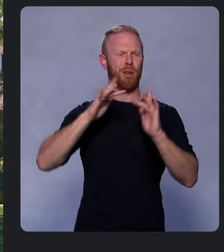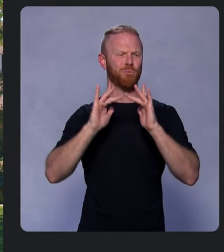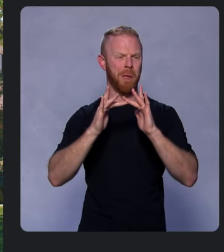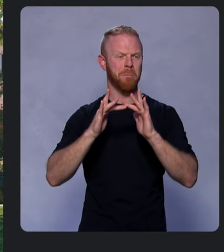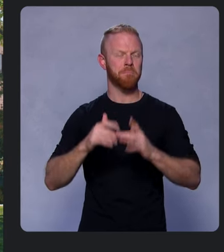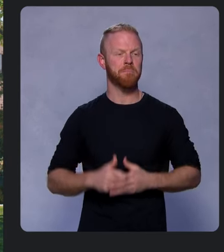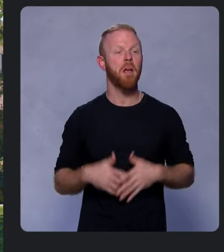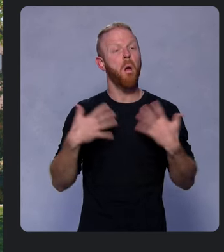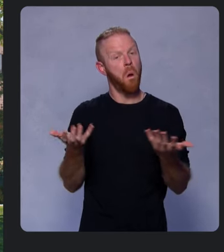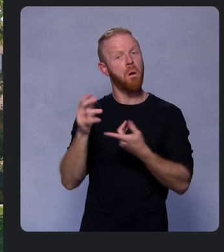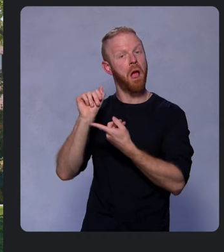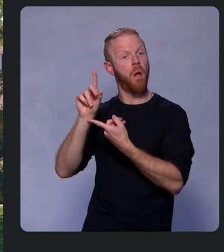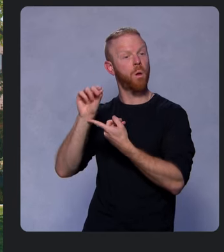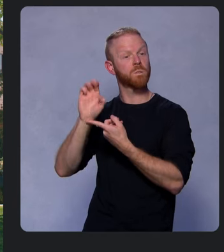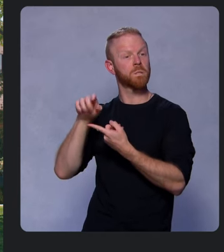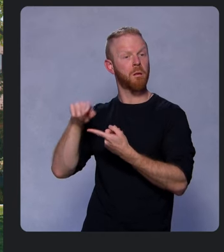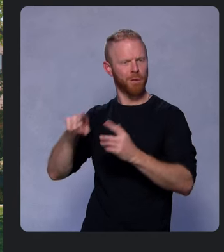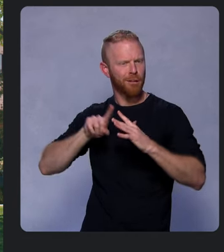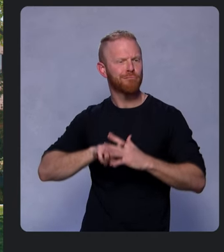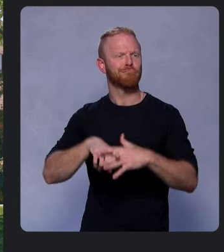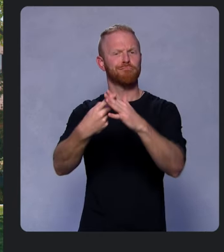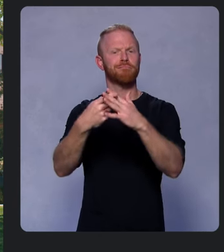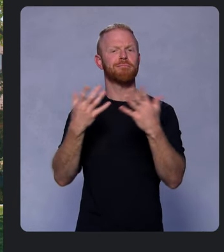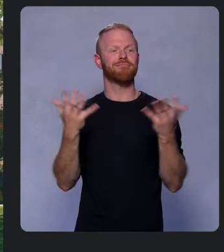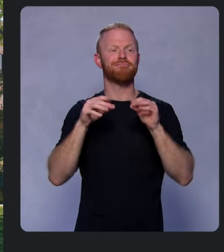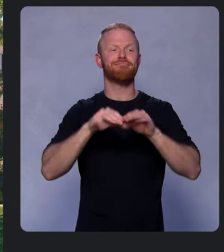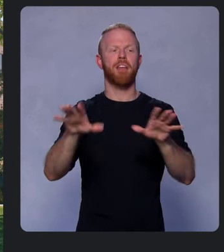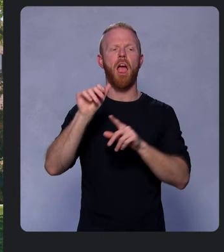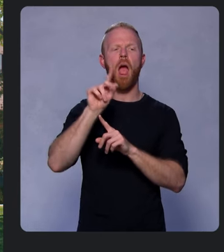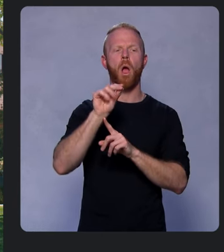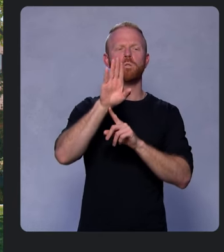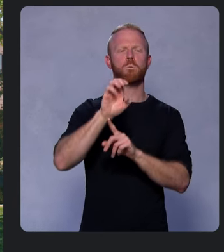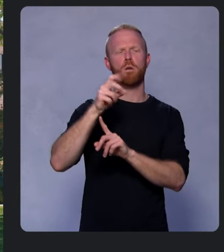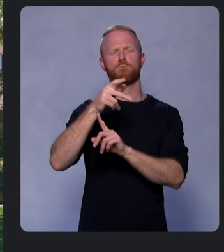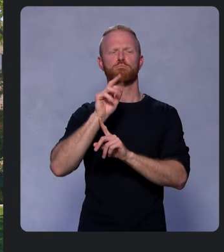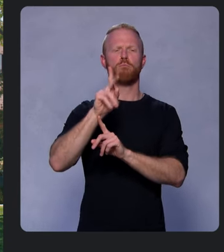Or Adobe, which launched its rich Adobe Spark graphics and photo editor